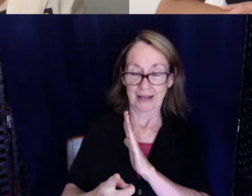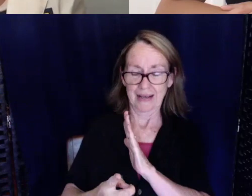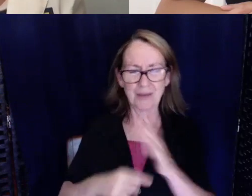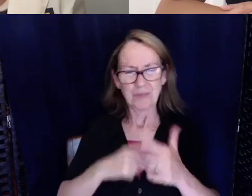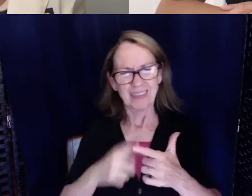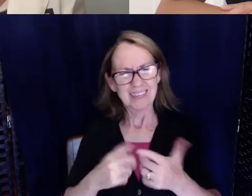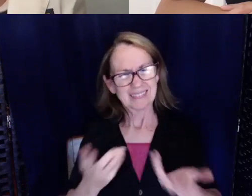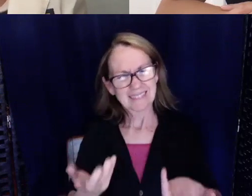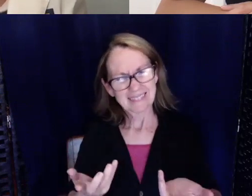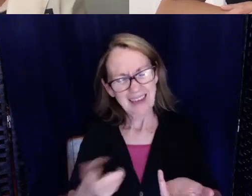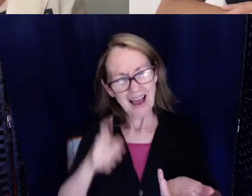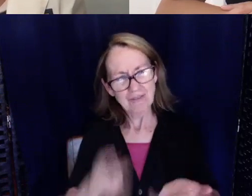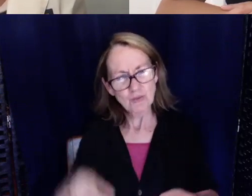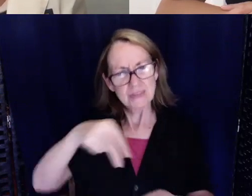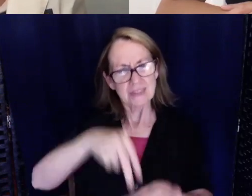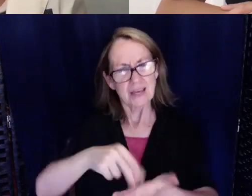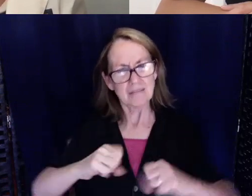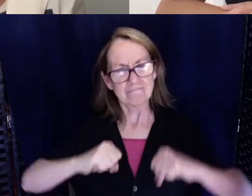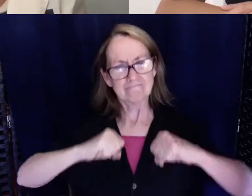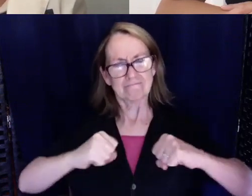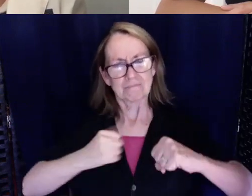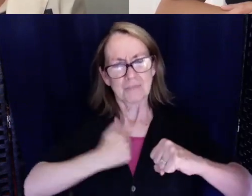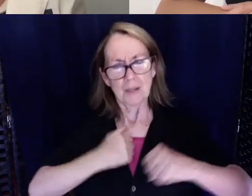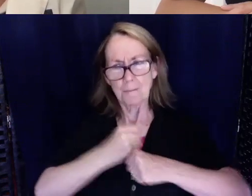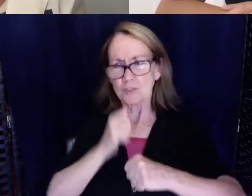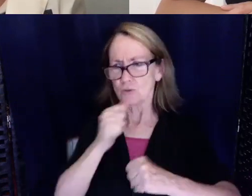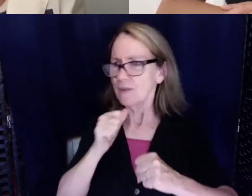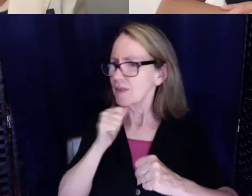to stand up for myself. I need to make sure that they don't do that.